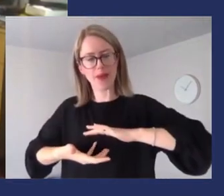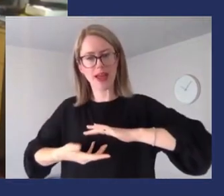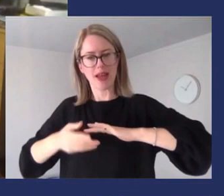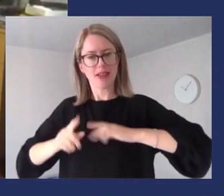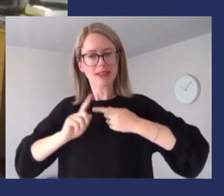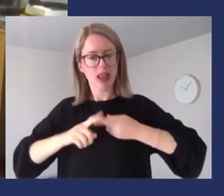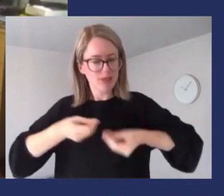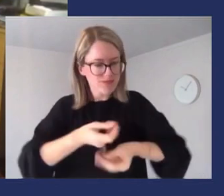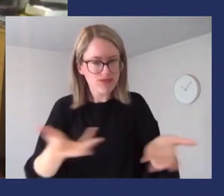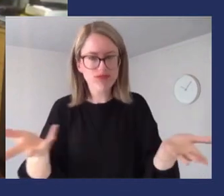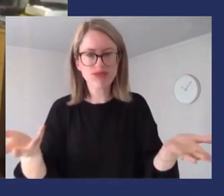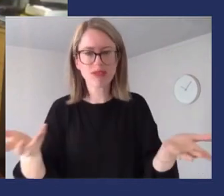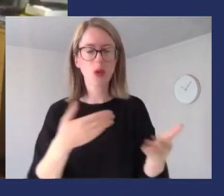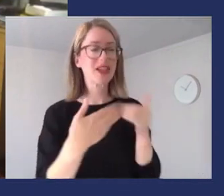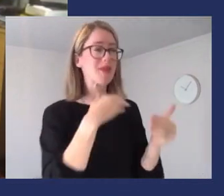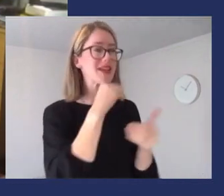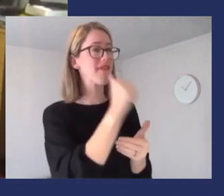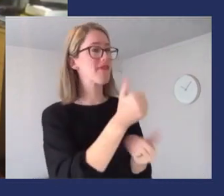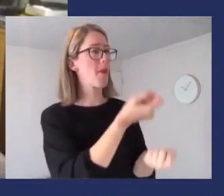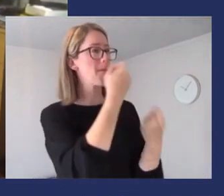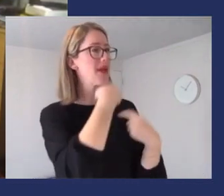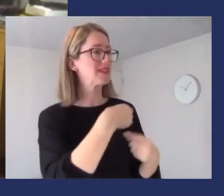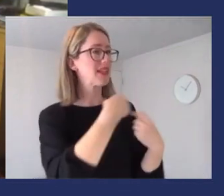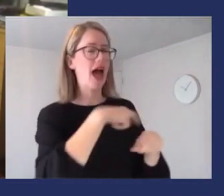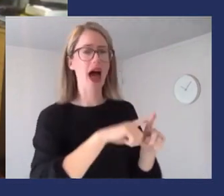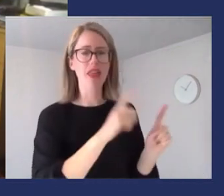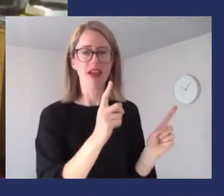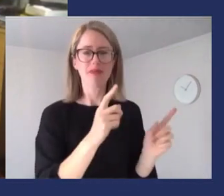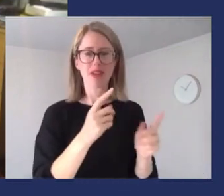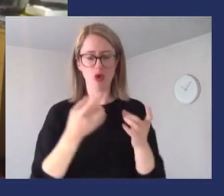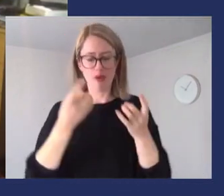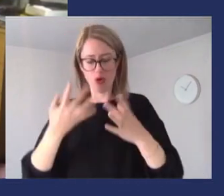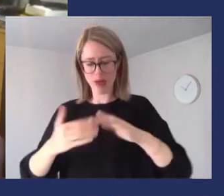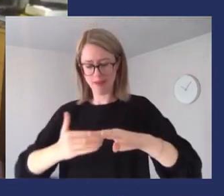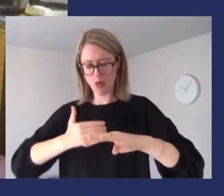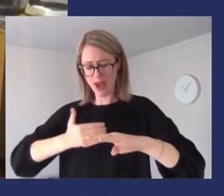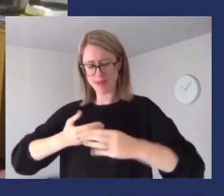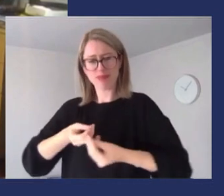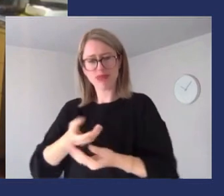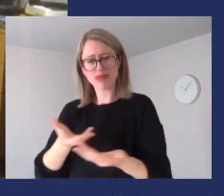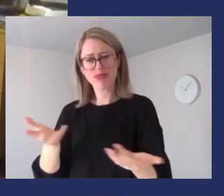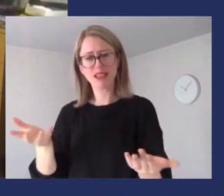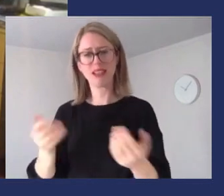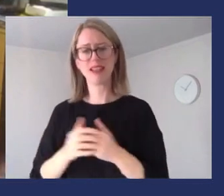and that’s why we know with the vaccines, they actually do a really good job of that, they do a really good job of